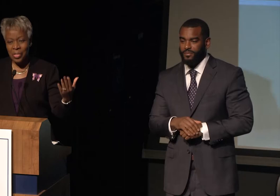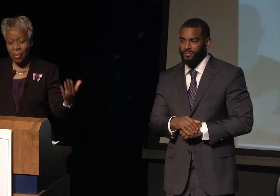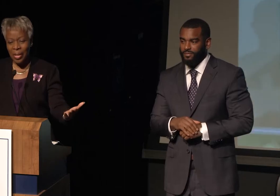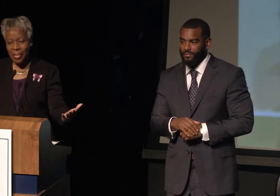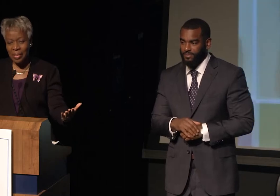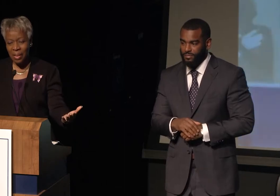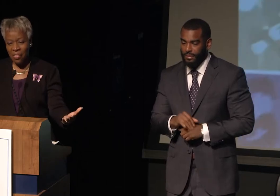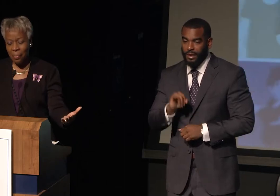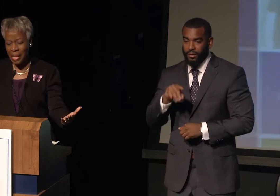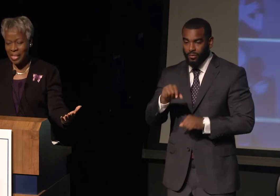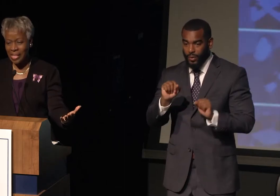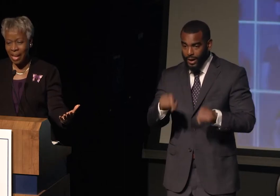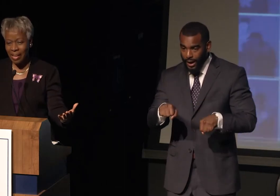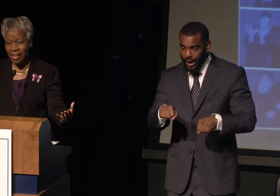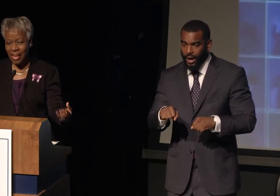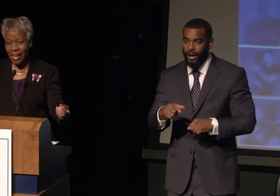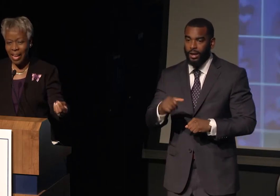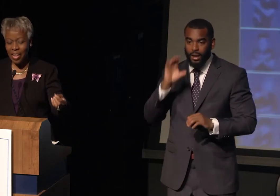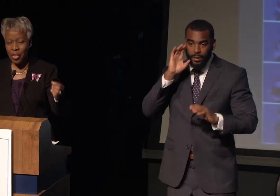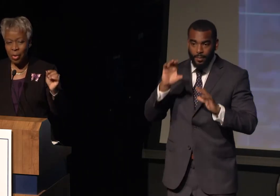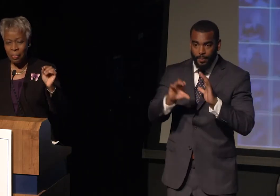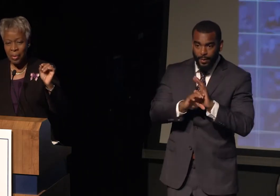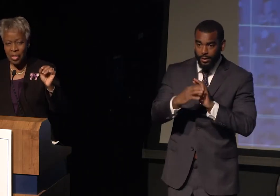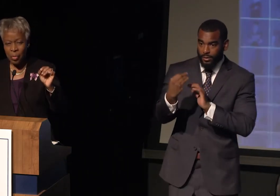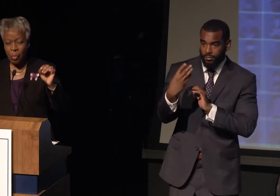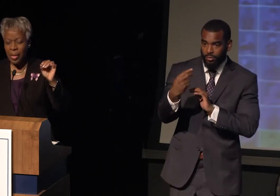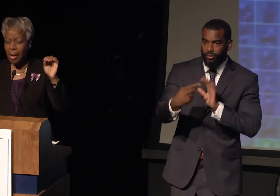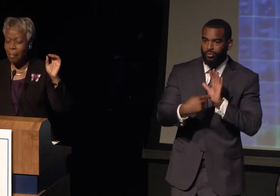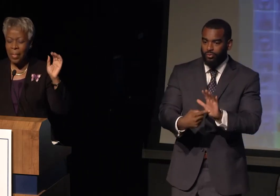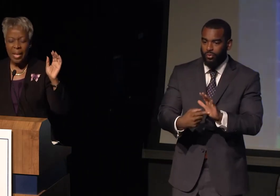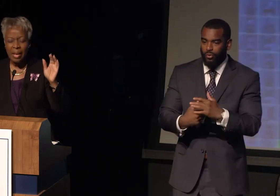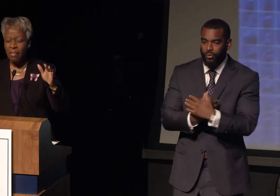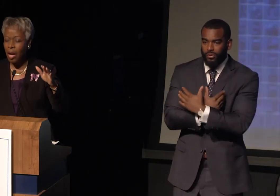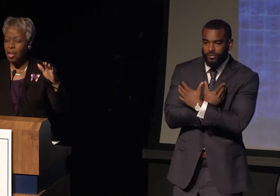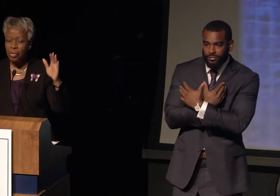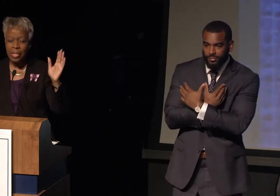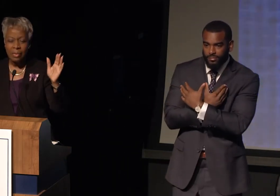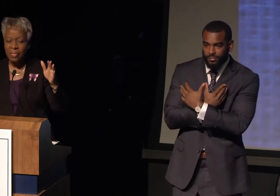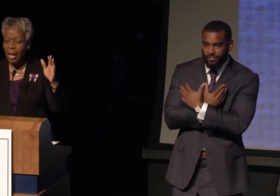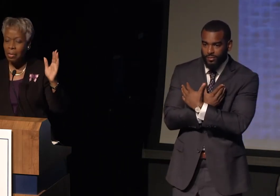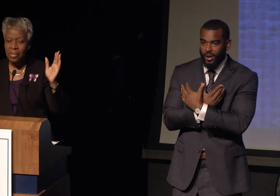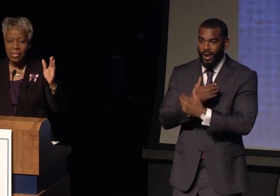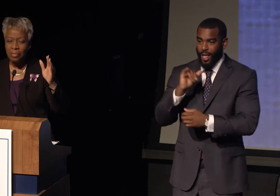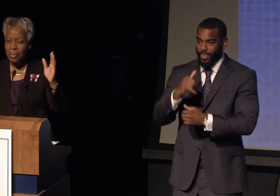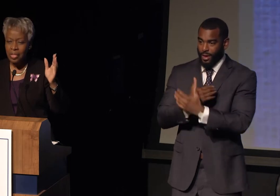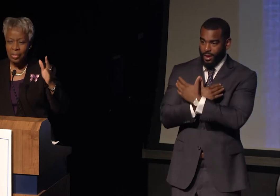showing the delta peace sign and your picture will become many of hundreds of thousands of pictures